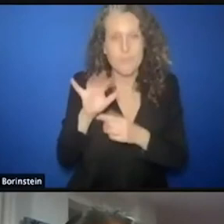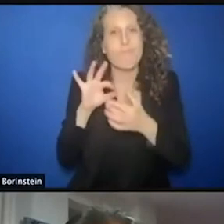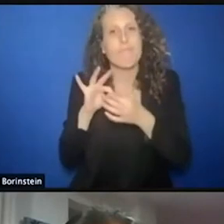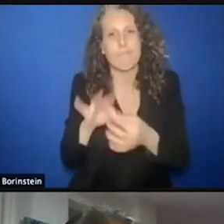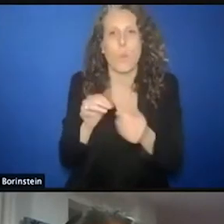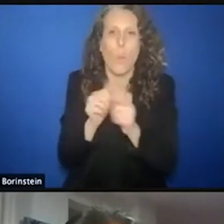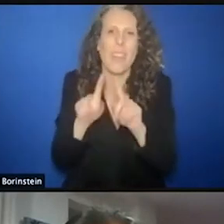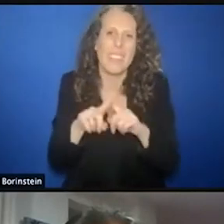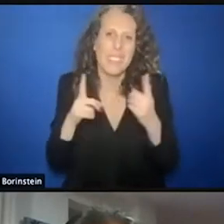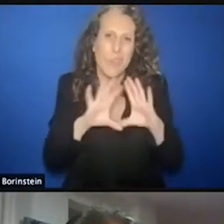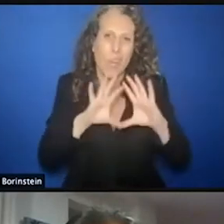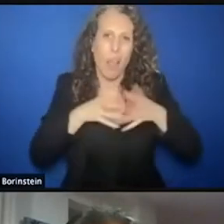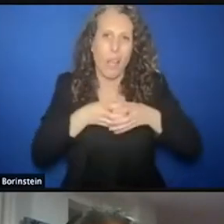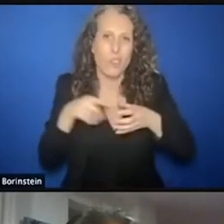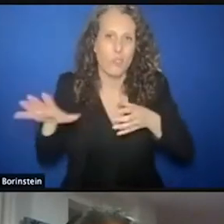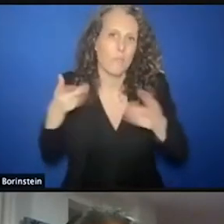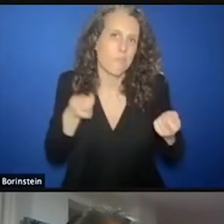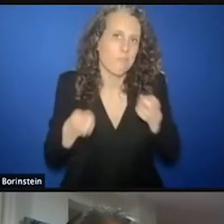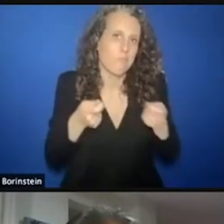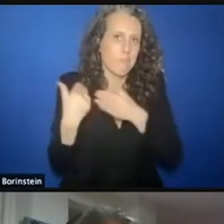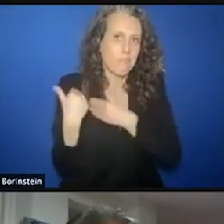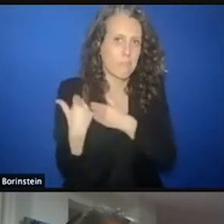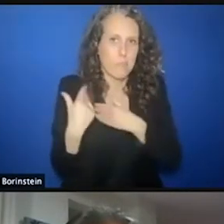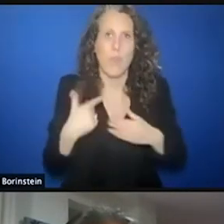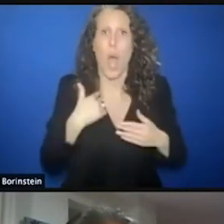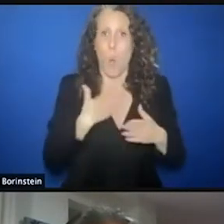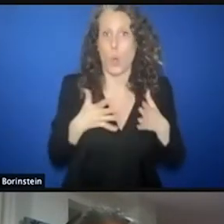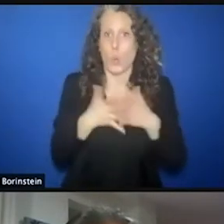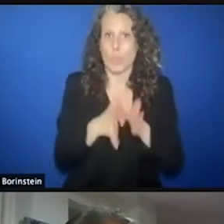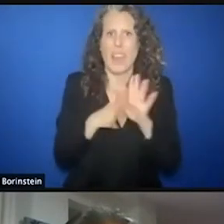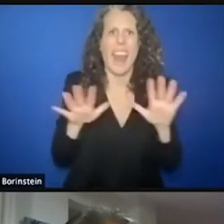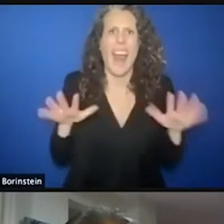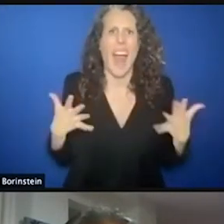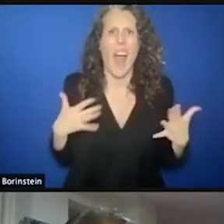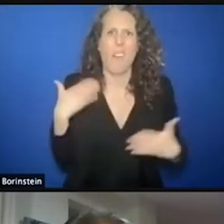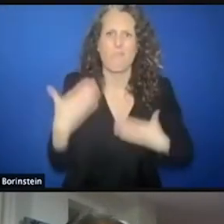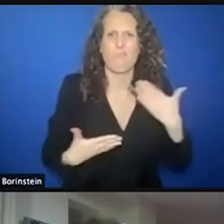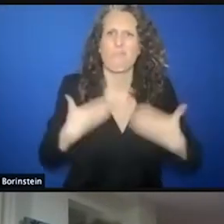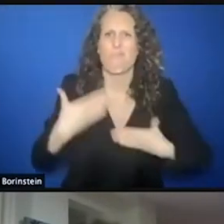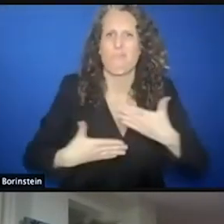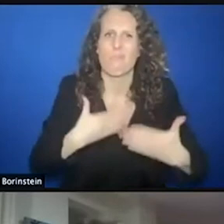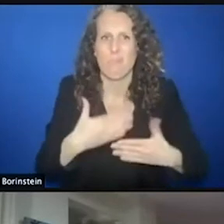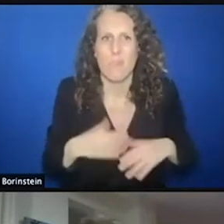to them, allow me to explain the format. I will chat to each panelist about 10 minutes or so